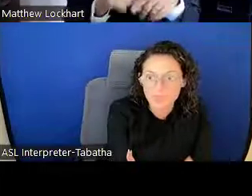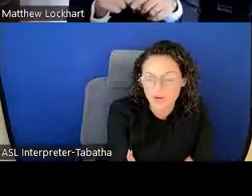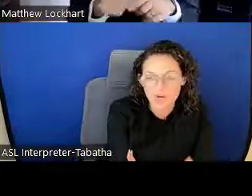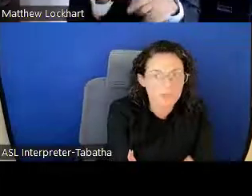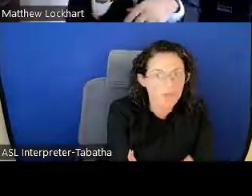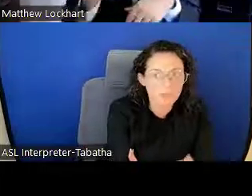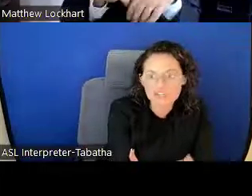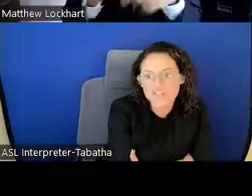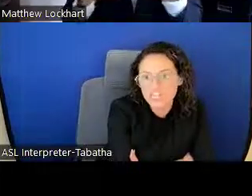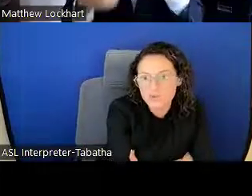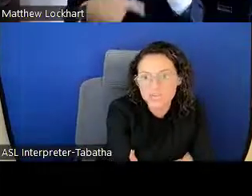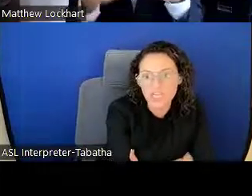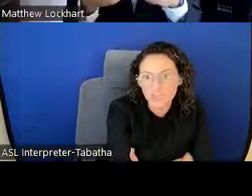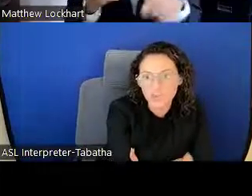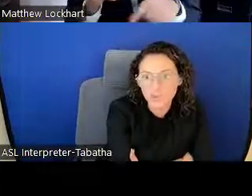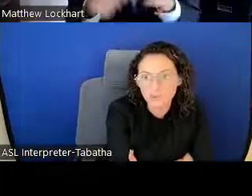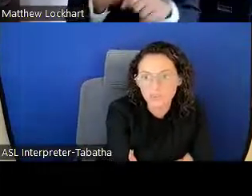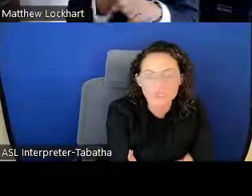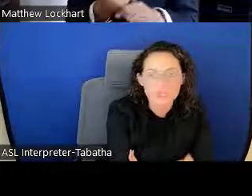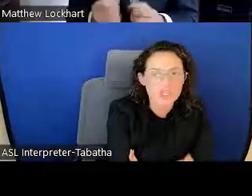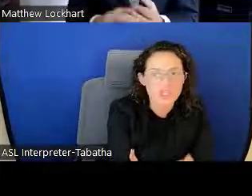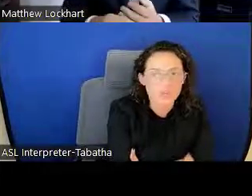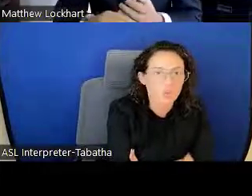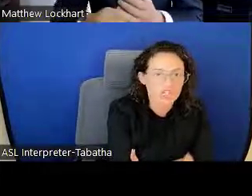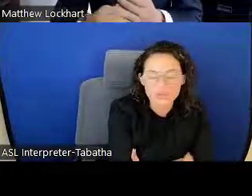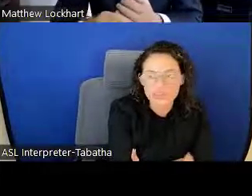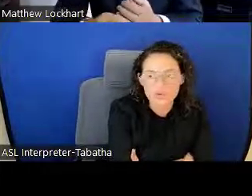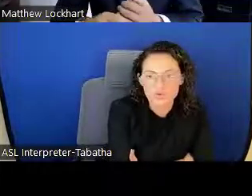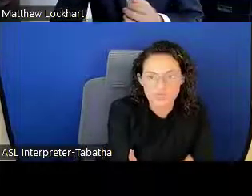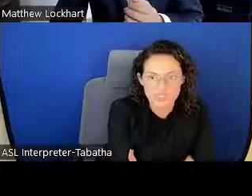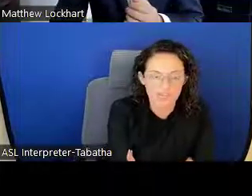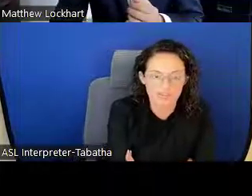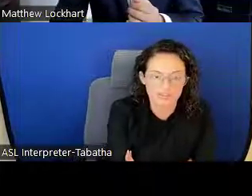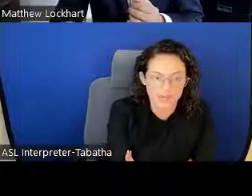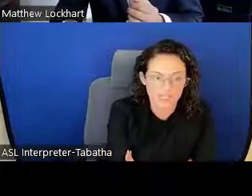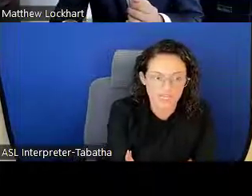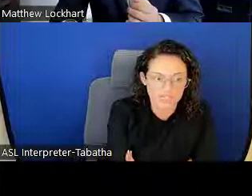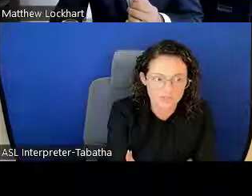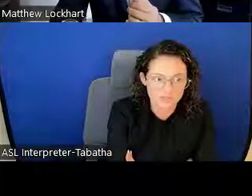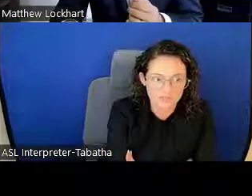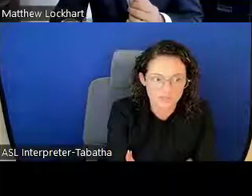There are a bunch of videos available, and you can watch those throughout the cycle of the application.